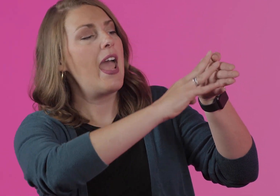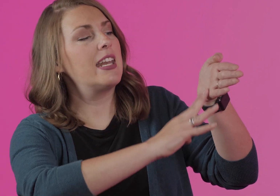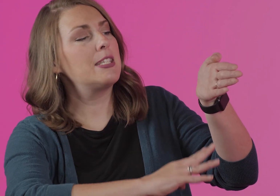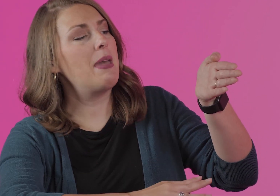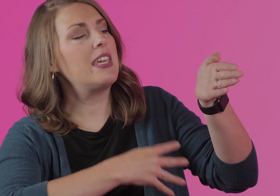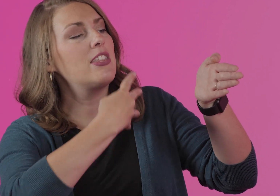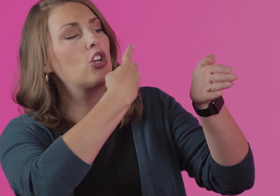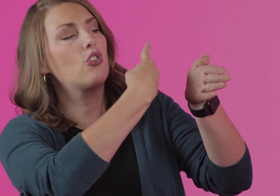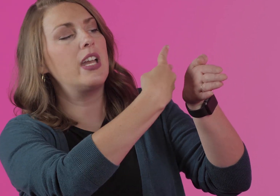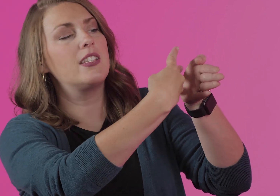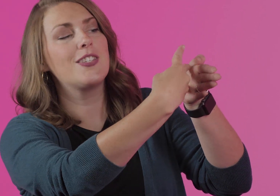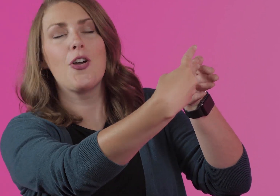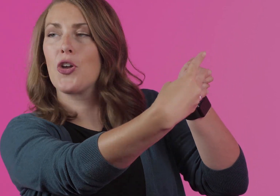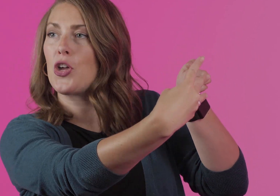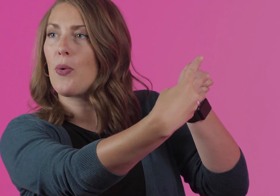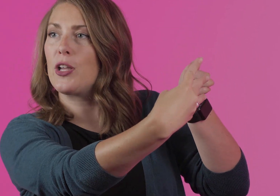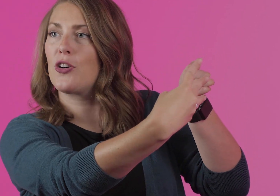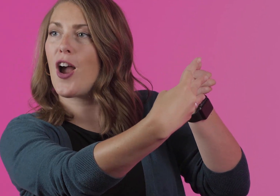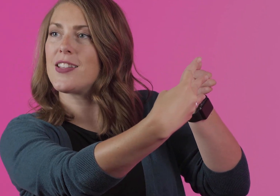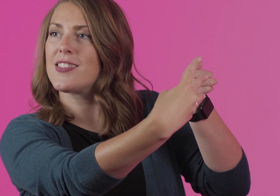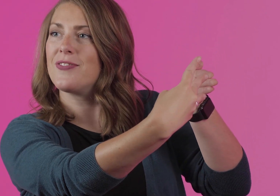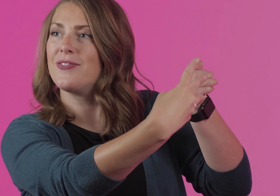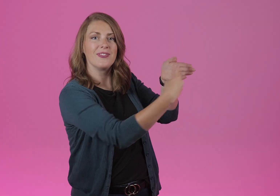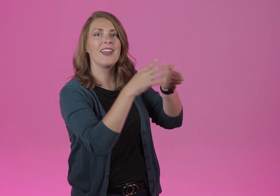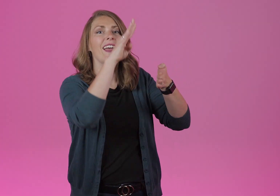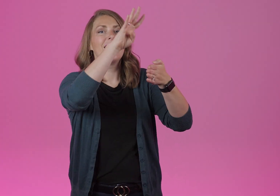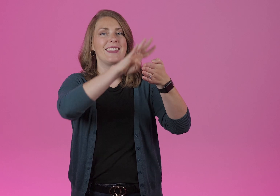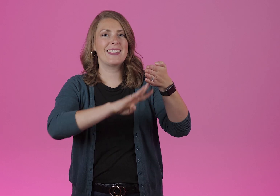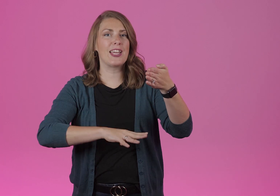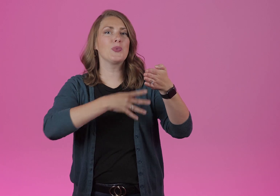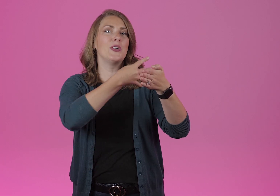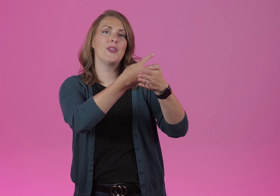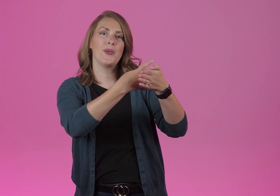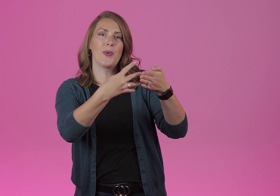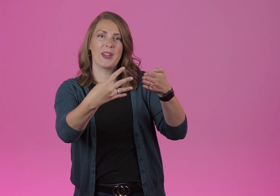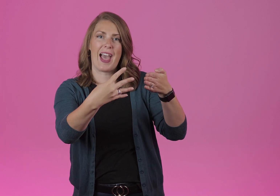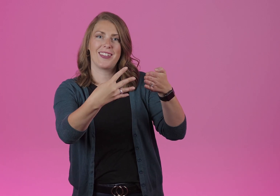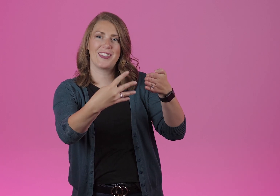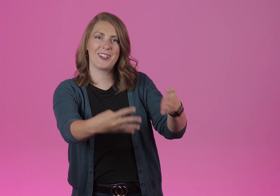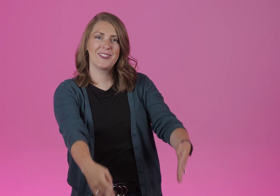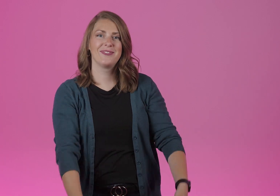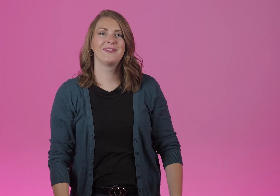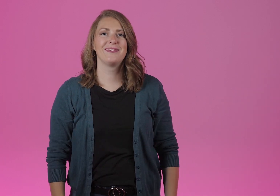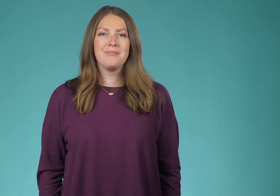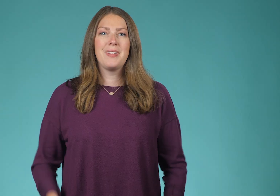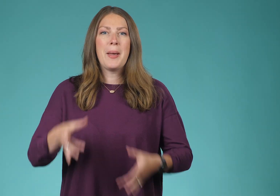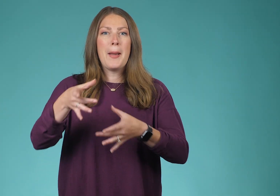And it's making the grids going across. Schedule or calendar.